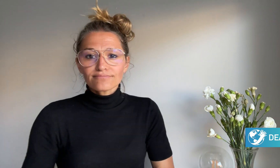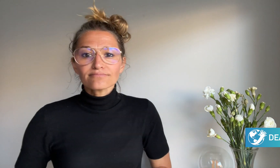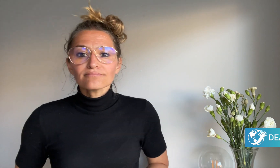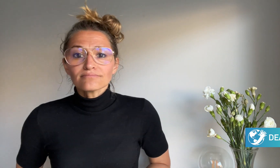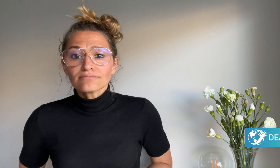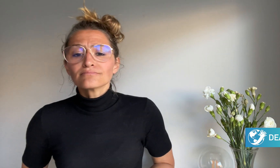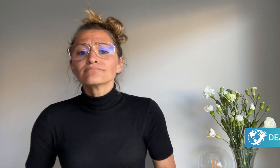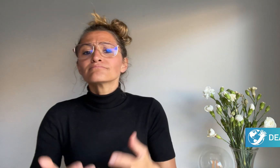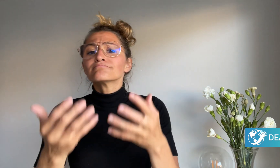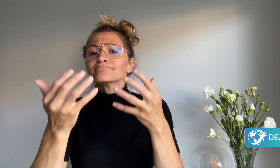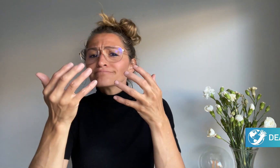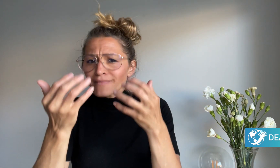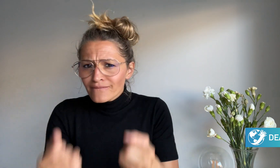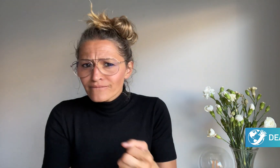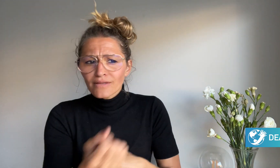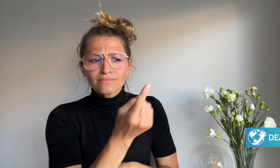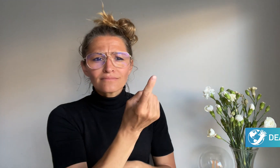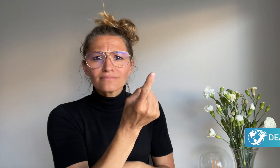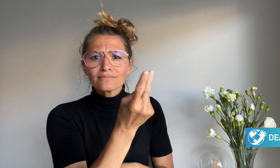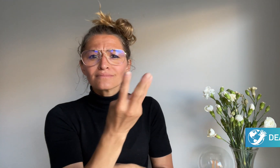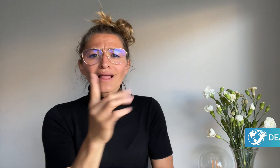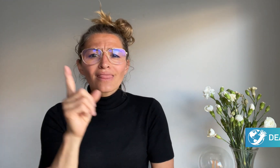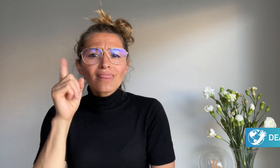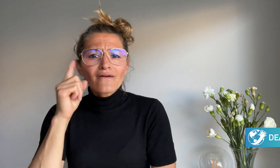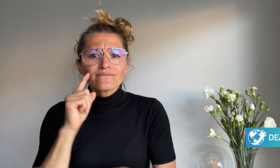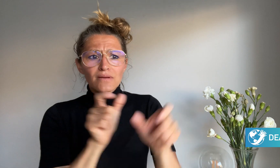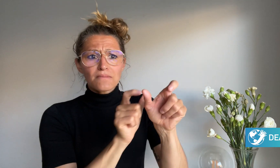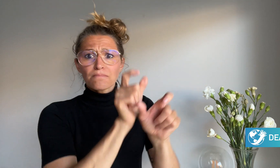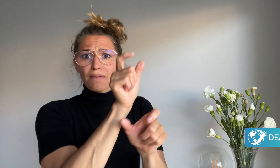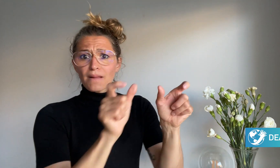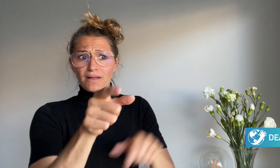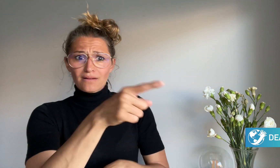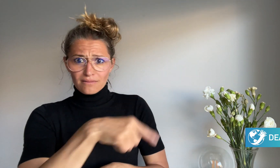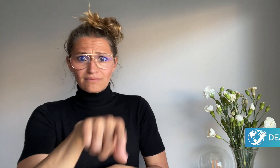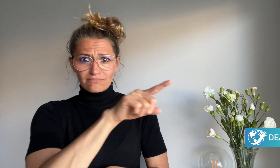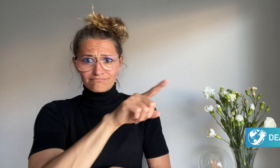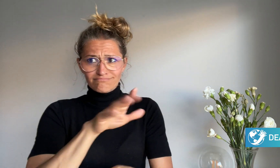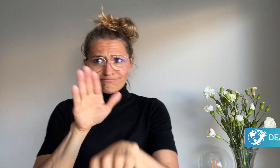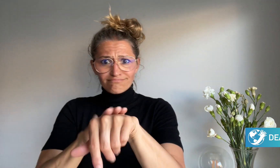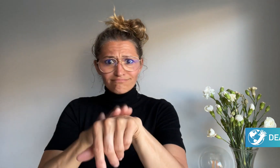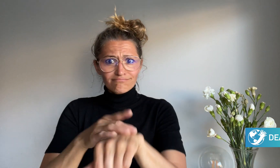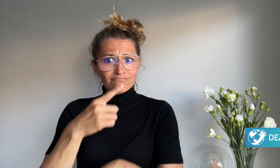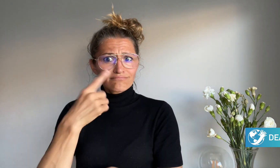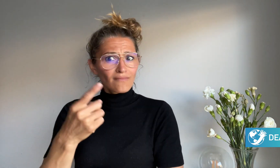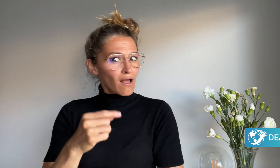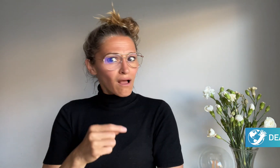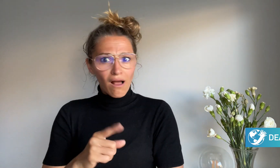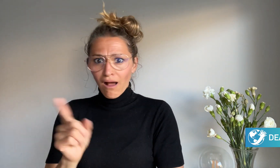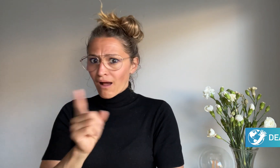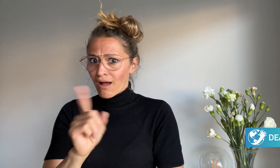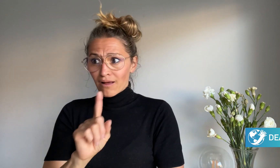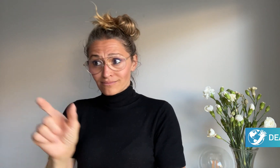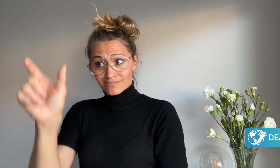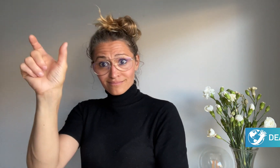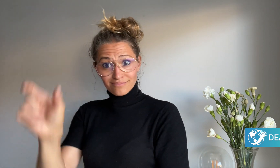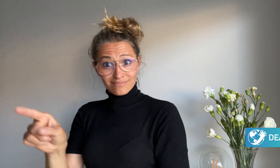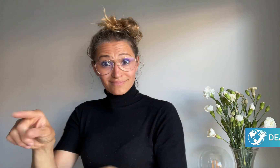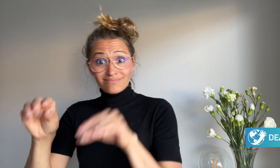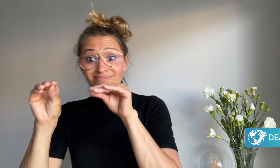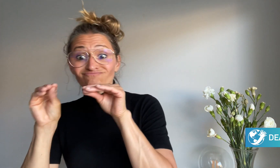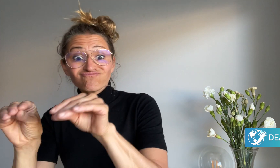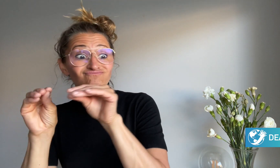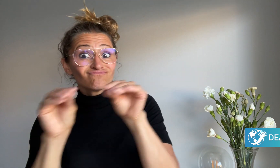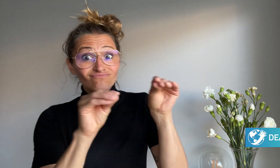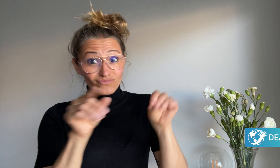is not involved in the Deaf community. According to several